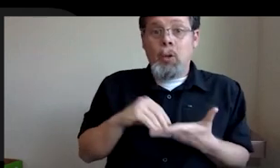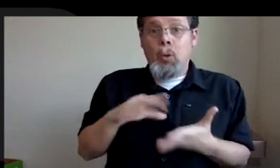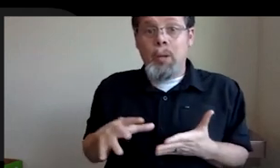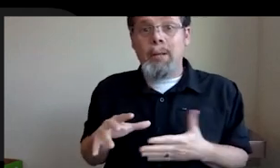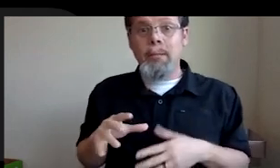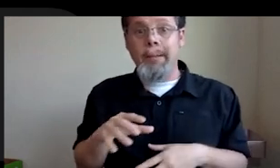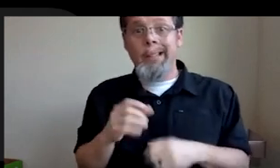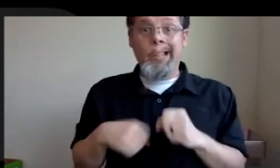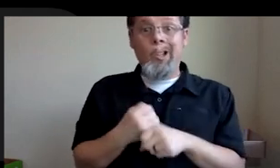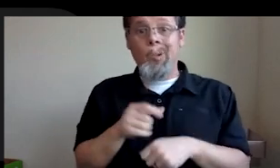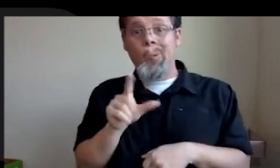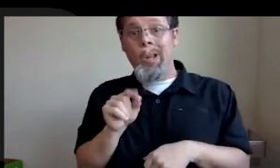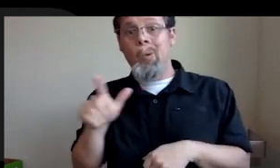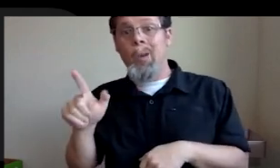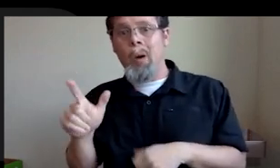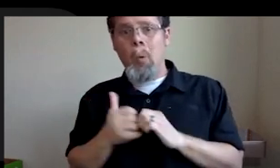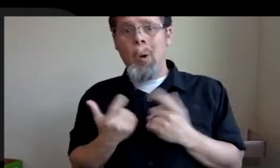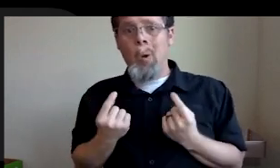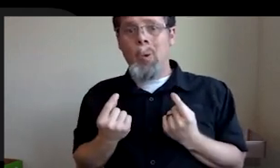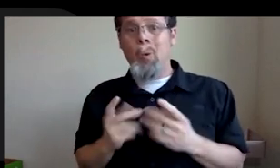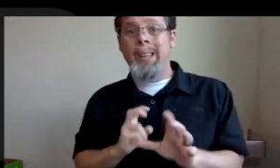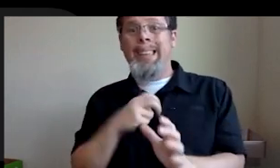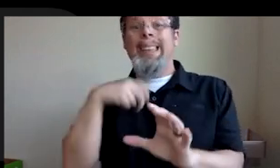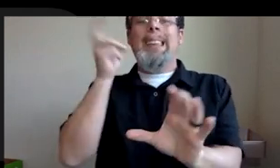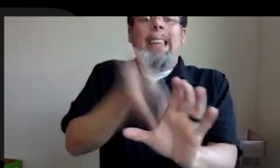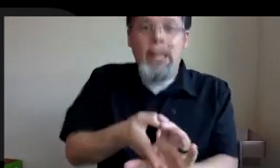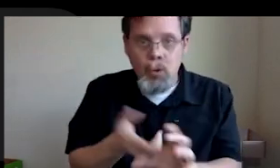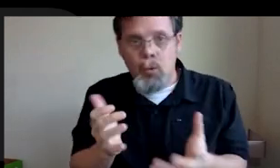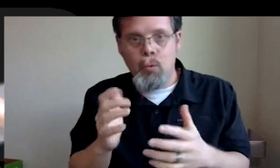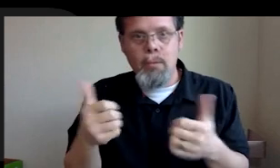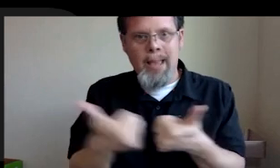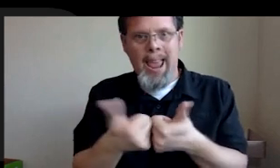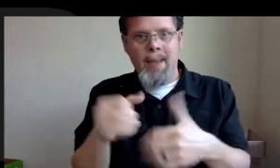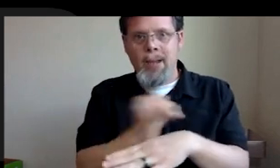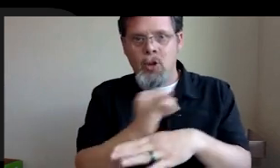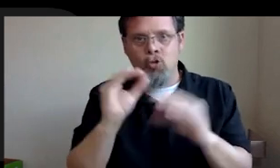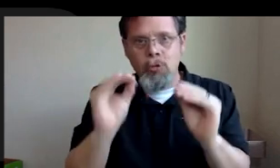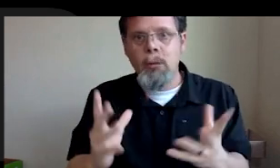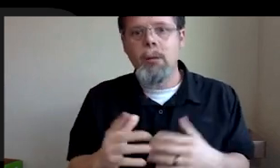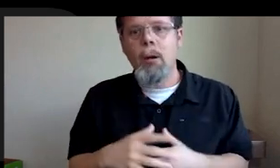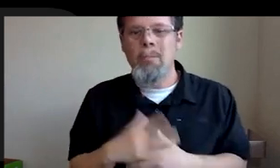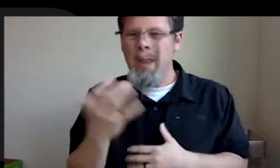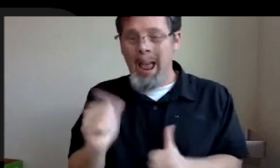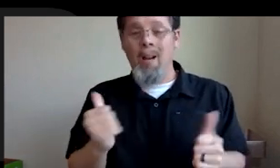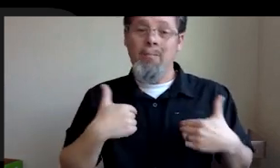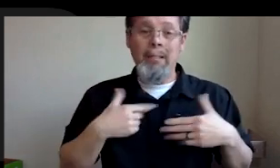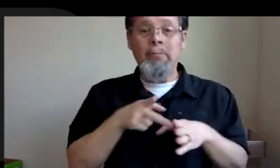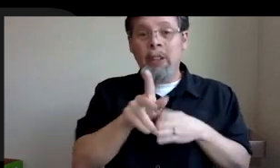industry. Now, I would love to just do question answering and kind of be the professional that you guys can ask anything. I promise I'll give you the